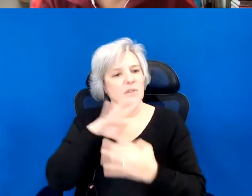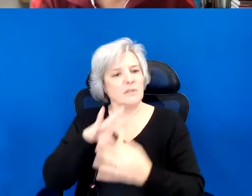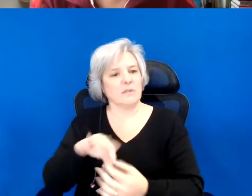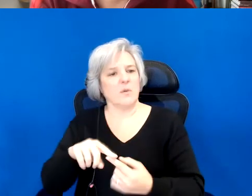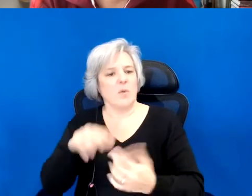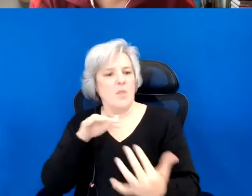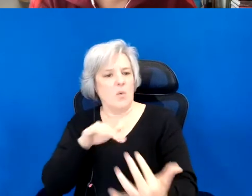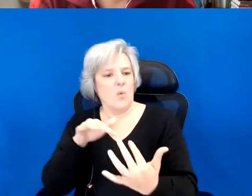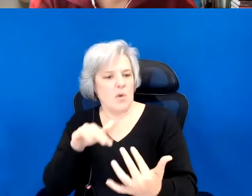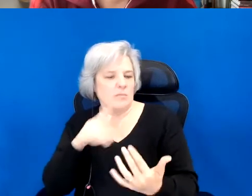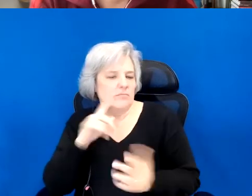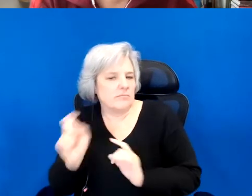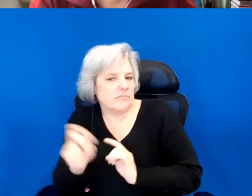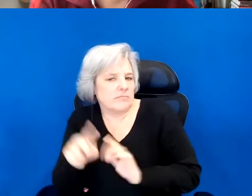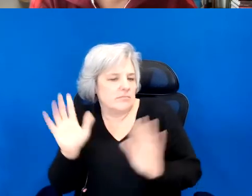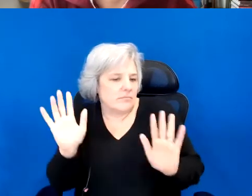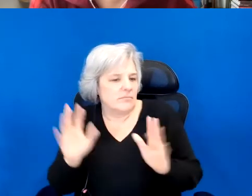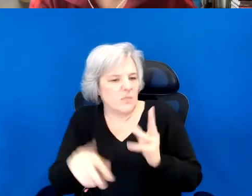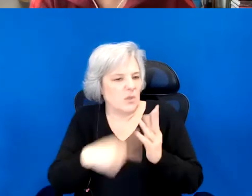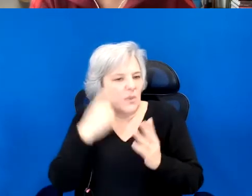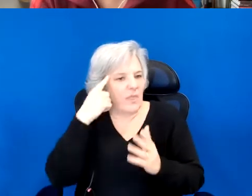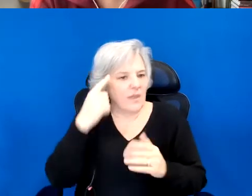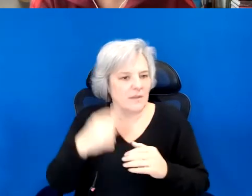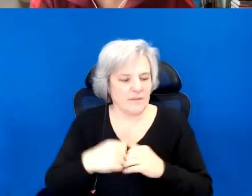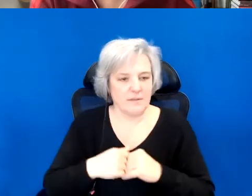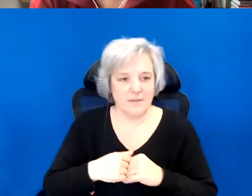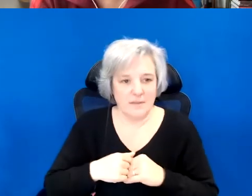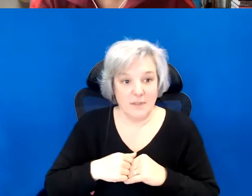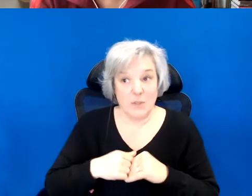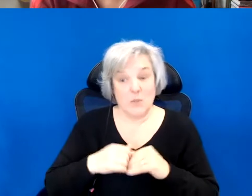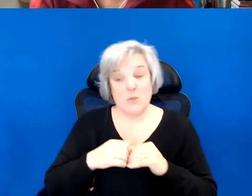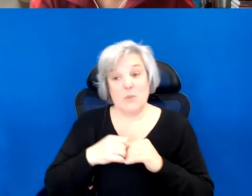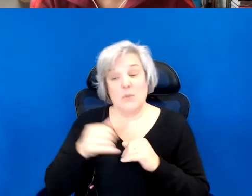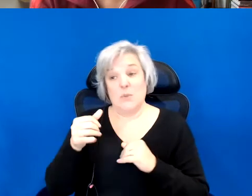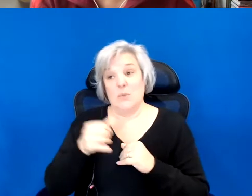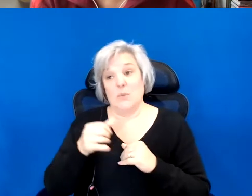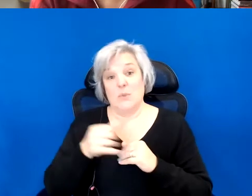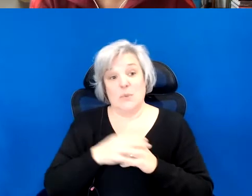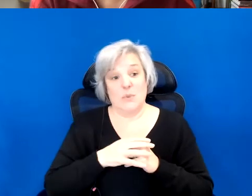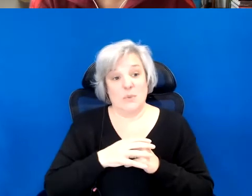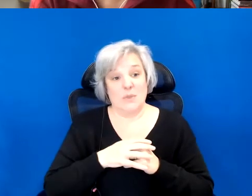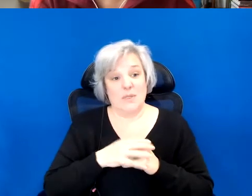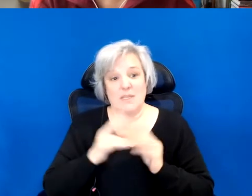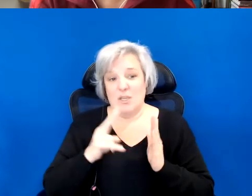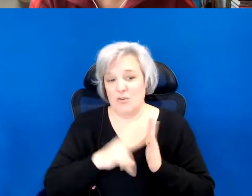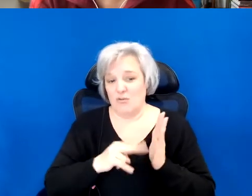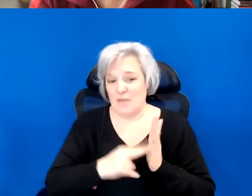Just a small question. >> Can you read me the question one more time?